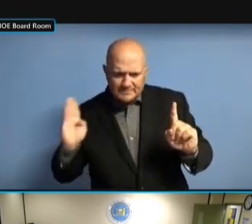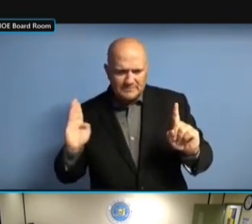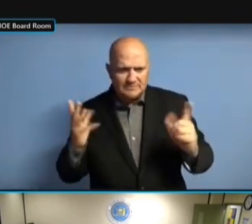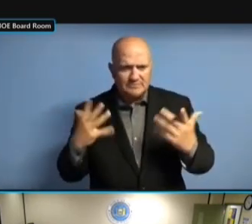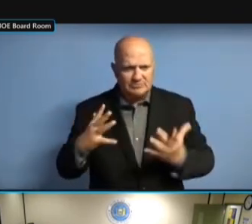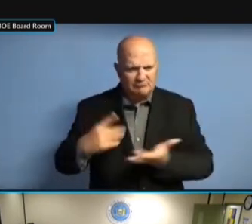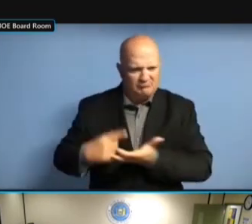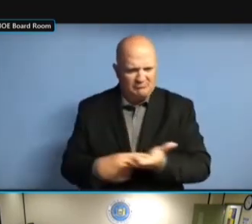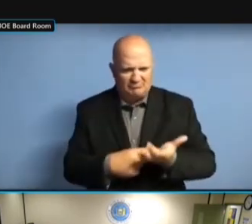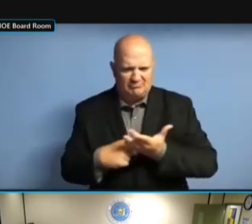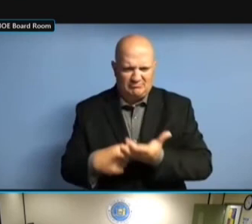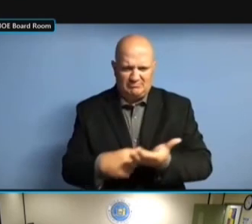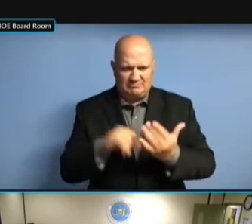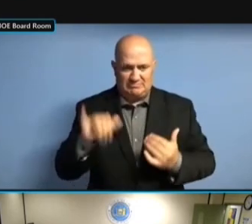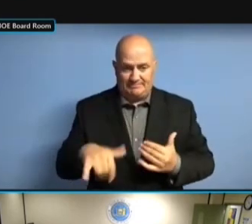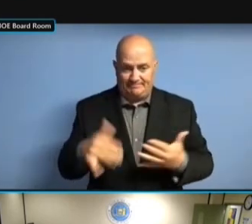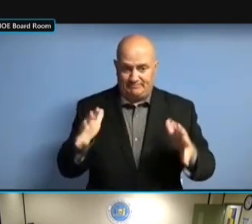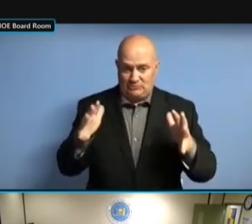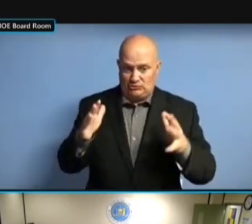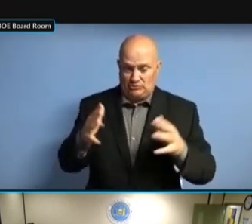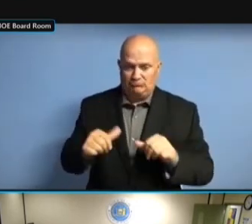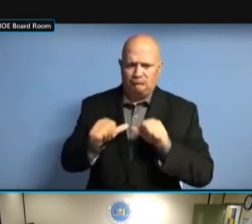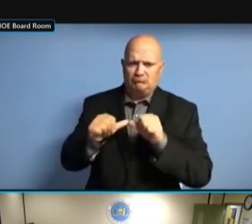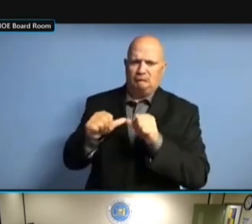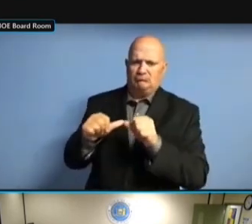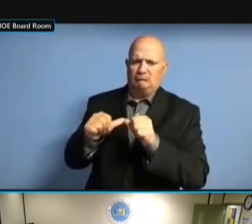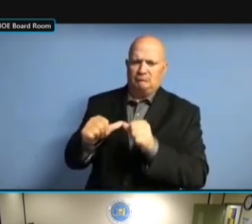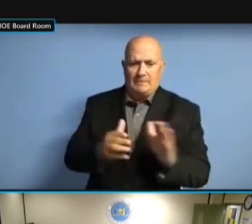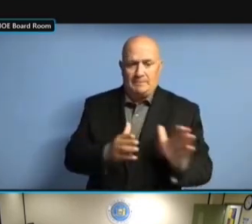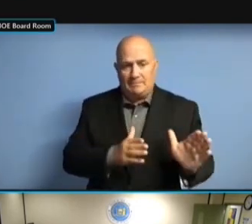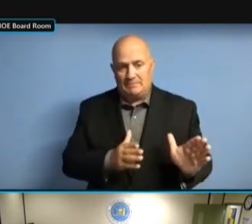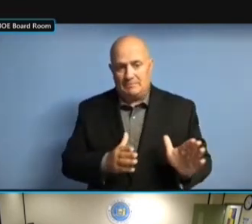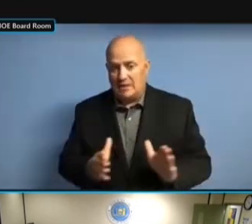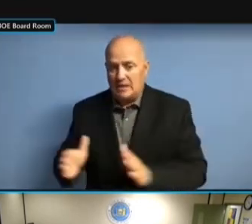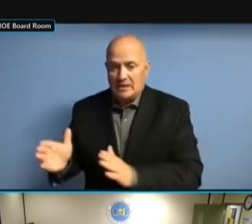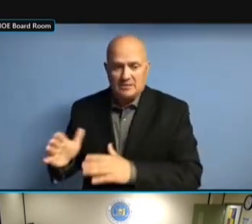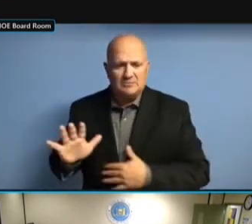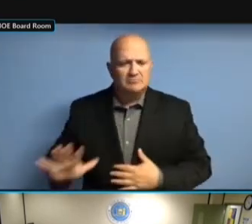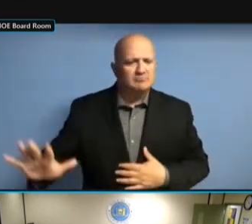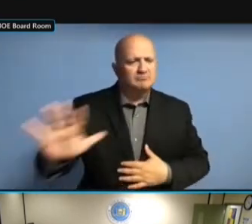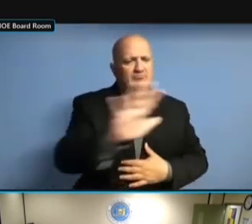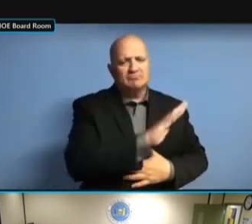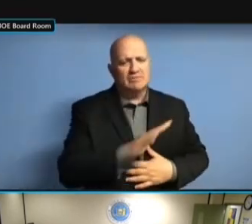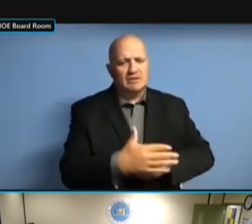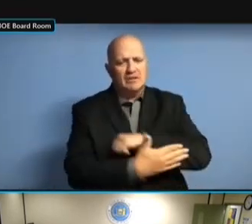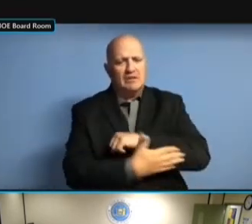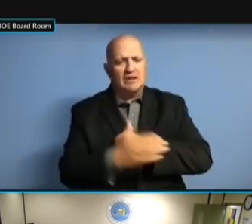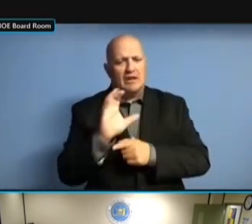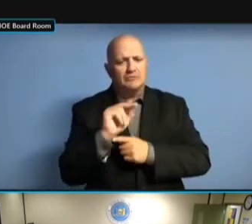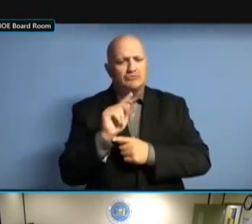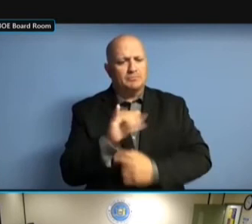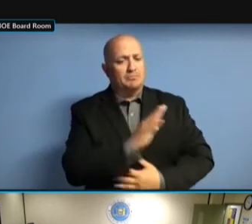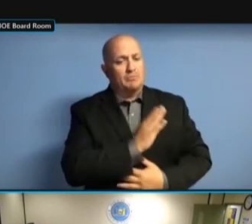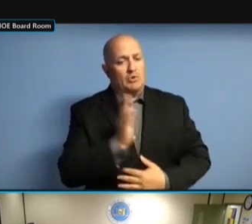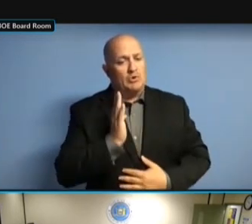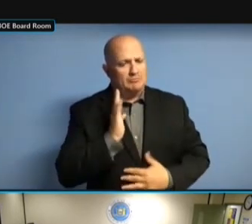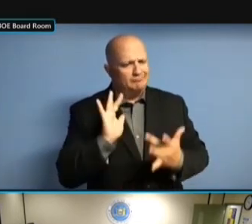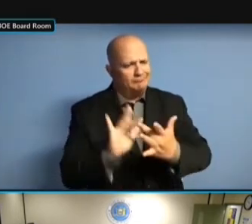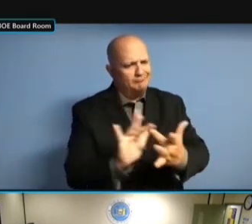COUNTY BOARD OUTREACH SESSIONS FOR COUNTY BOARD OUTREACH SESSIONS FOR OBR/ABR. FOR OBR/ABR. FOR OBR/ABR. THESE FOR OBR/ABR. THESE WERE FOR OBR/ABR. THESE WERE TO FOR OBR/ABR. THESE WERE TO BE FOR OBR/ABR. THESE WERE TO BE IN FOR OBR/ABR. THESE WERE TO BE IN PERSON FOR OBR/ABR. THESE WERE TO BE IN PERSON OR